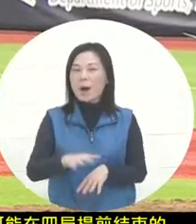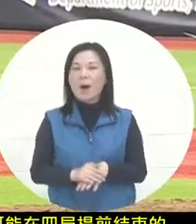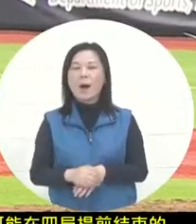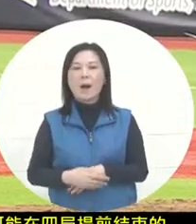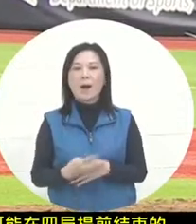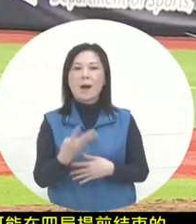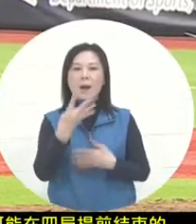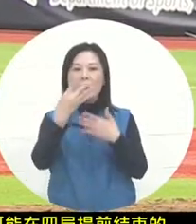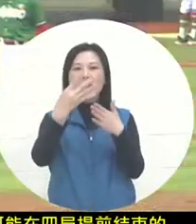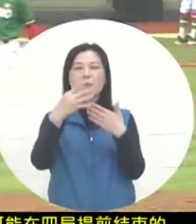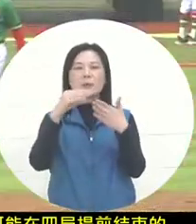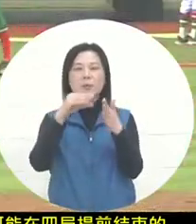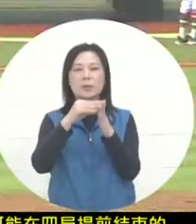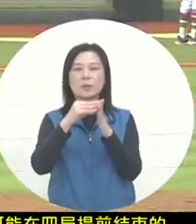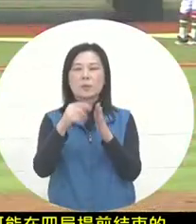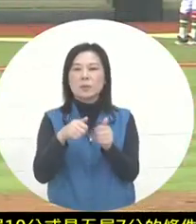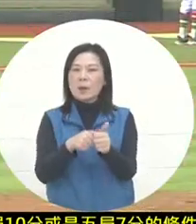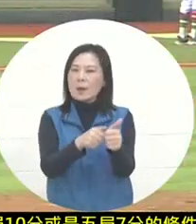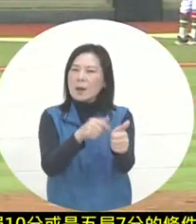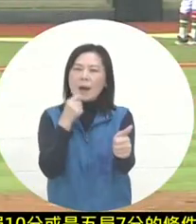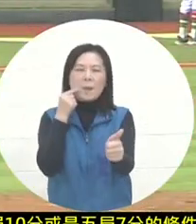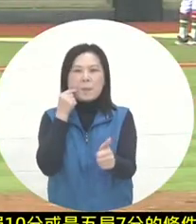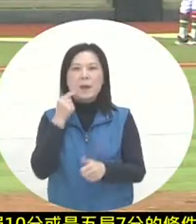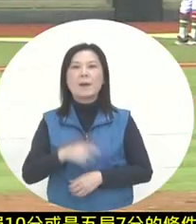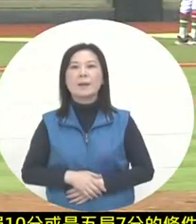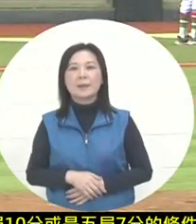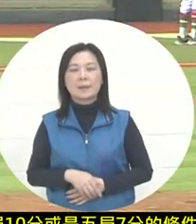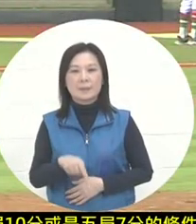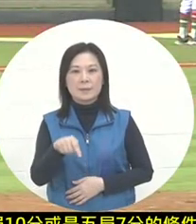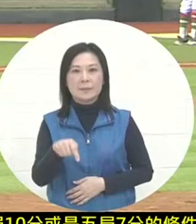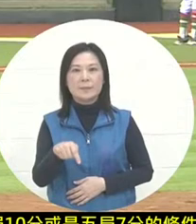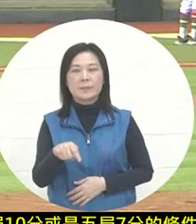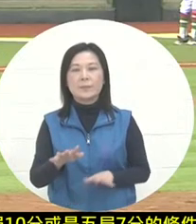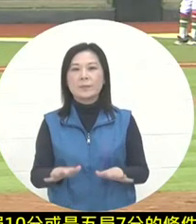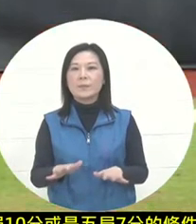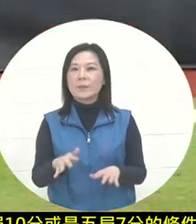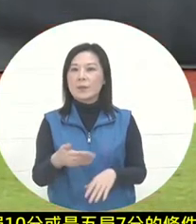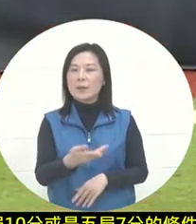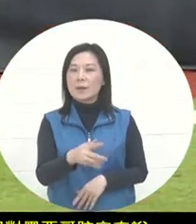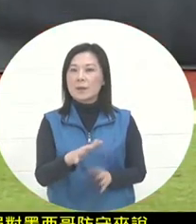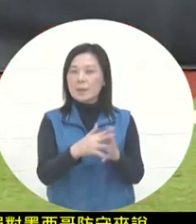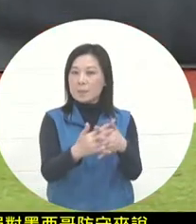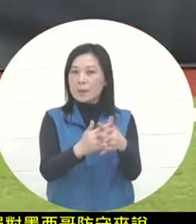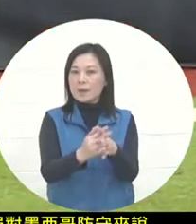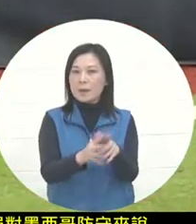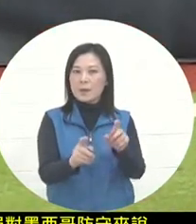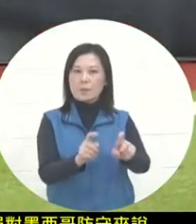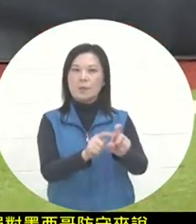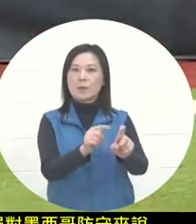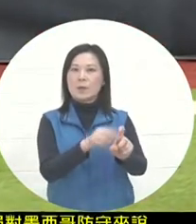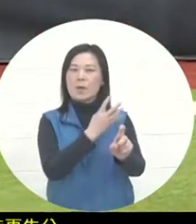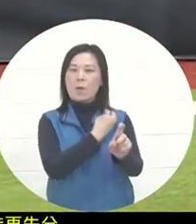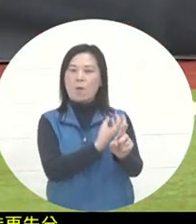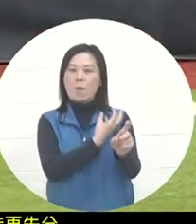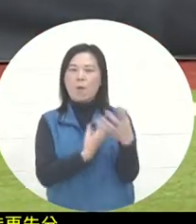game. At least let the U.S. team wait until the first half of the fourth inning if the score stays at 10 points.